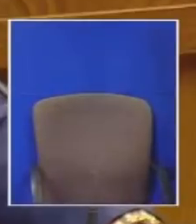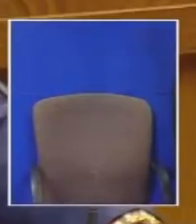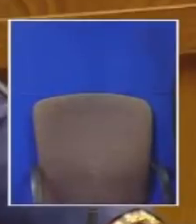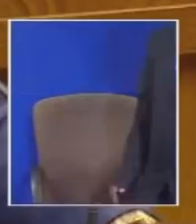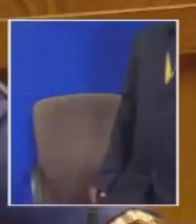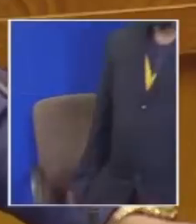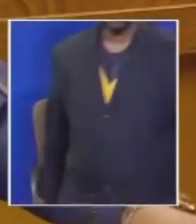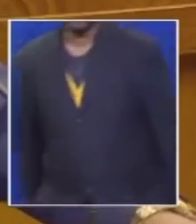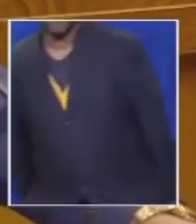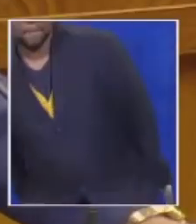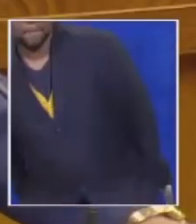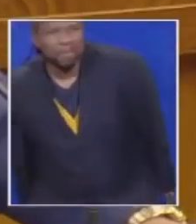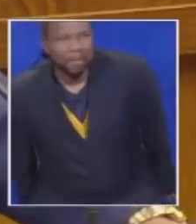Thank You honorable